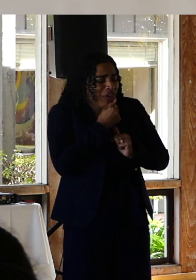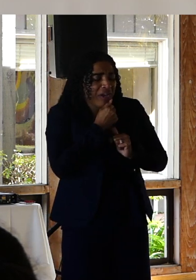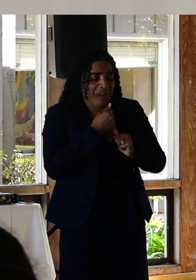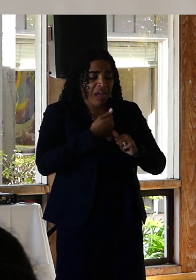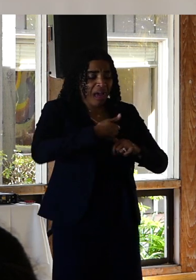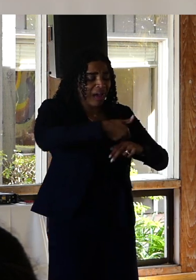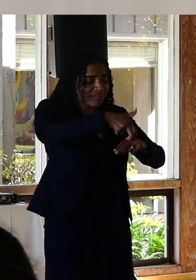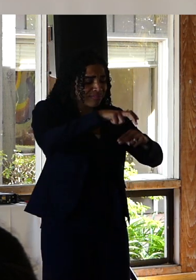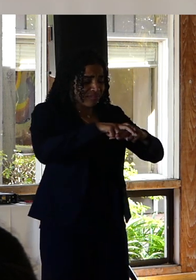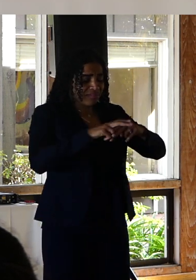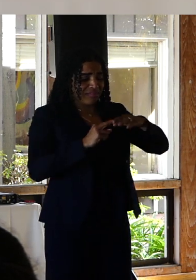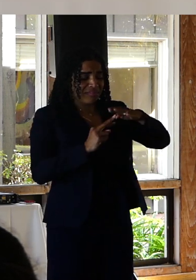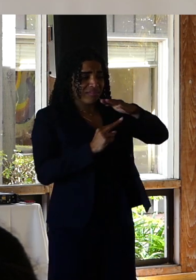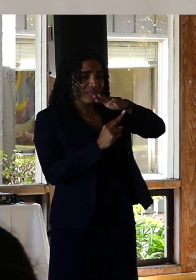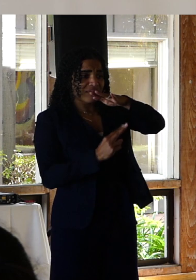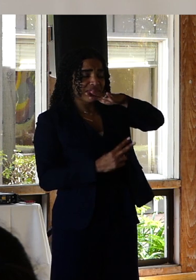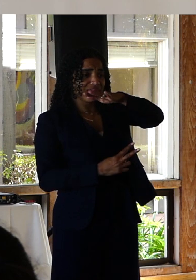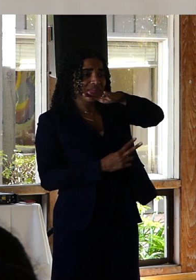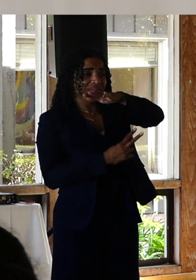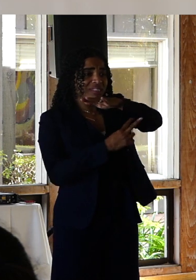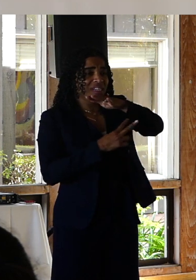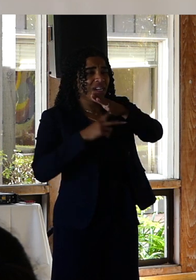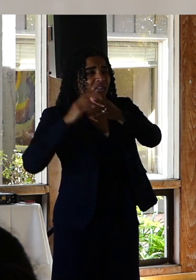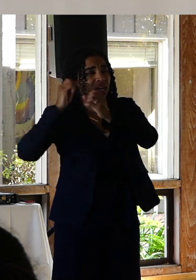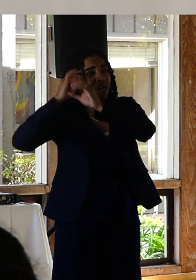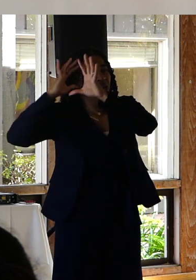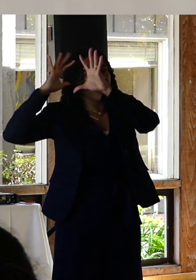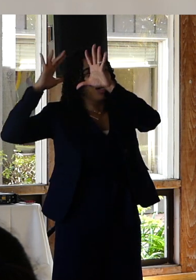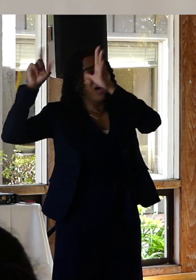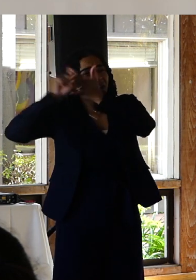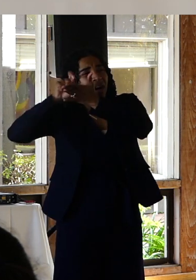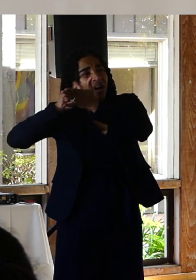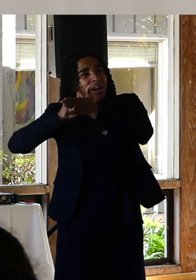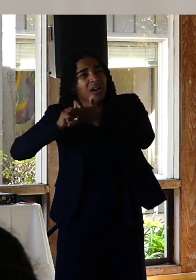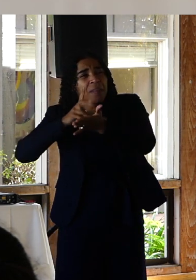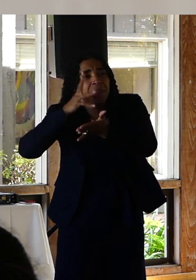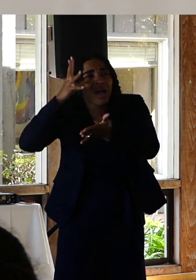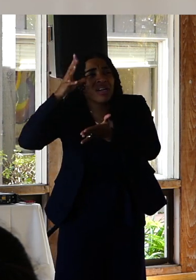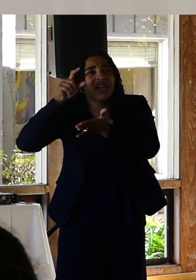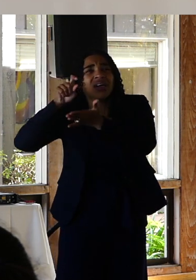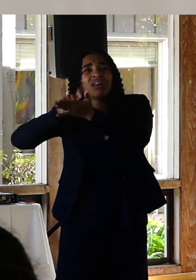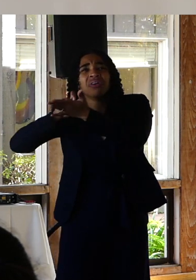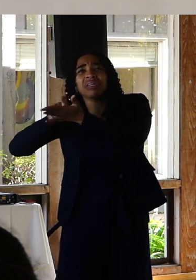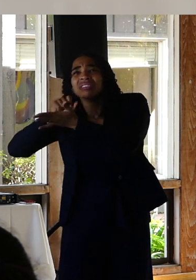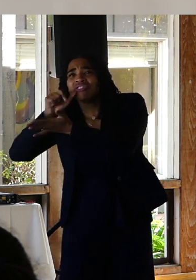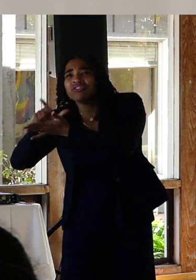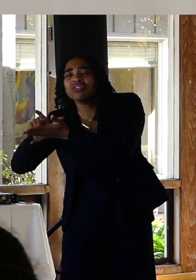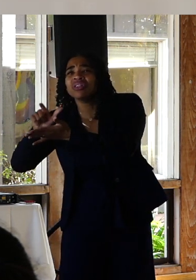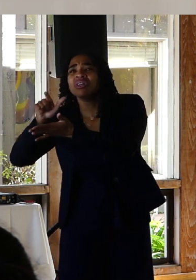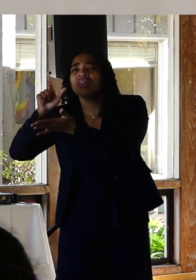And I sat on the bridge staring at the water and writing to them. Apologizing